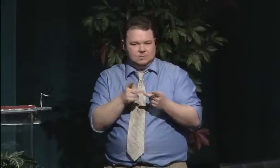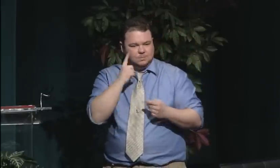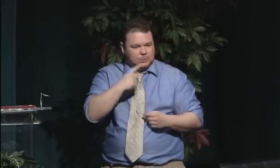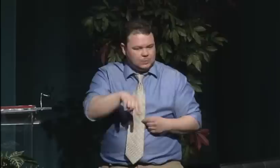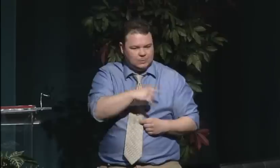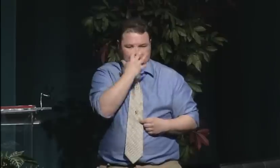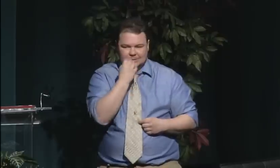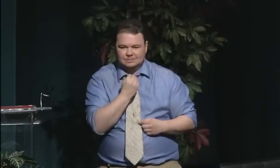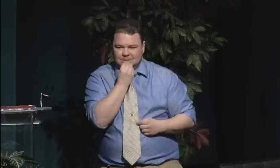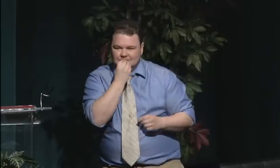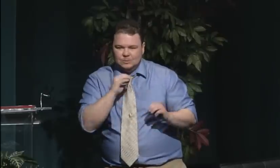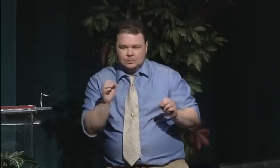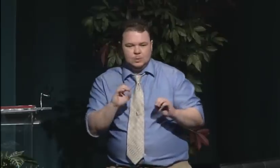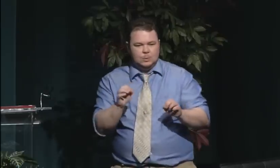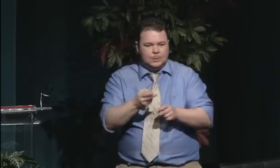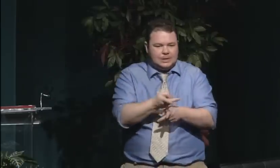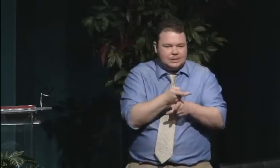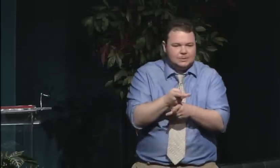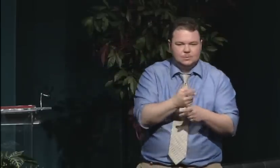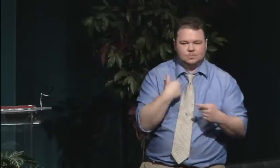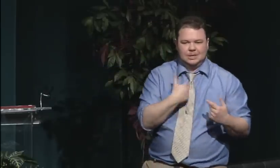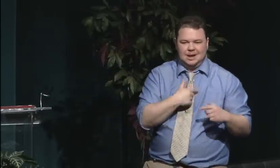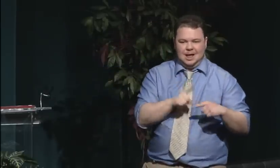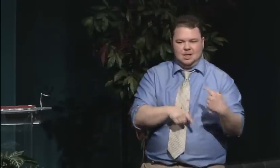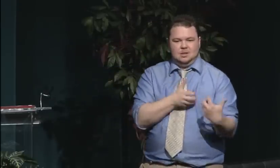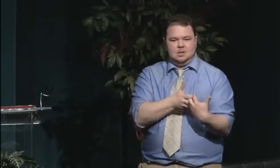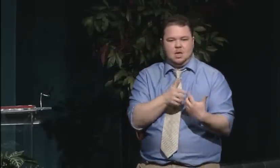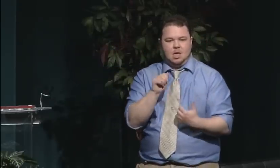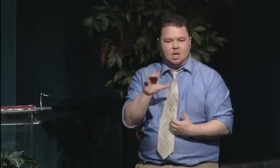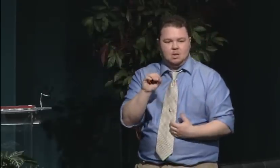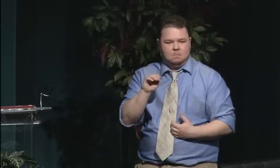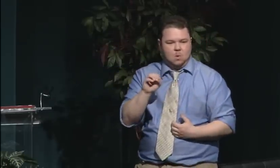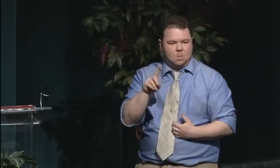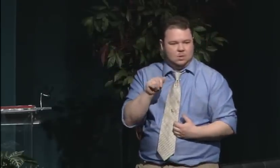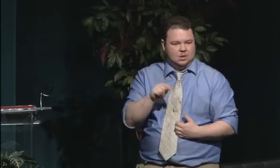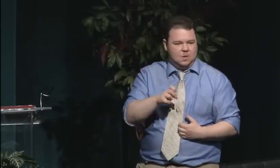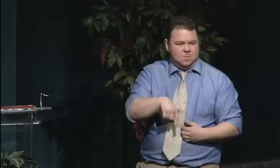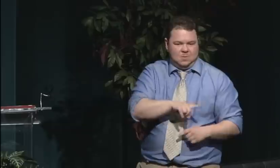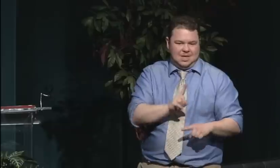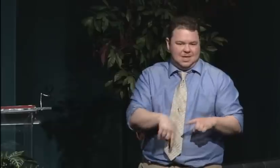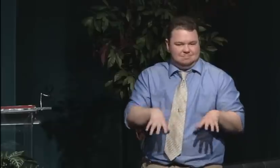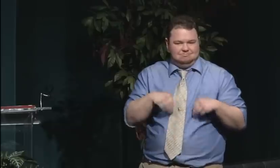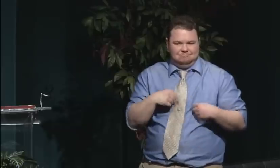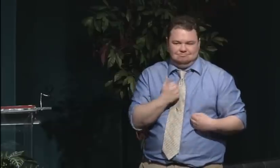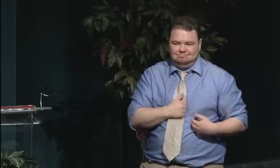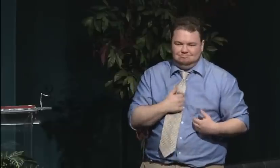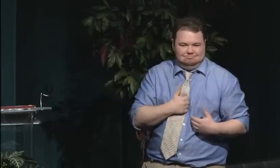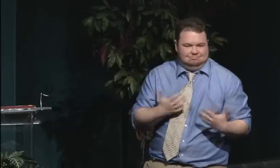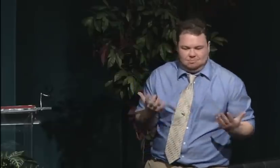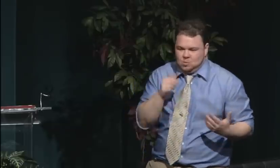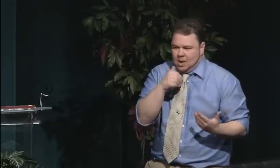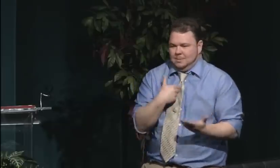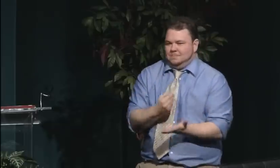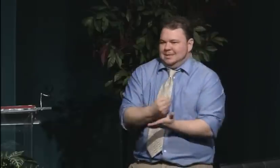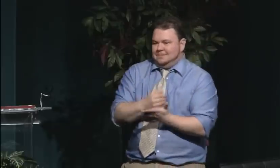A woman in California donated $5 to start that fund. At that time, $5 was a significant amount of money.